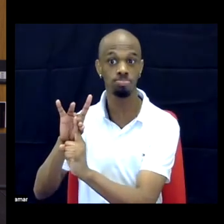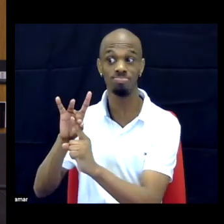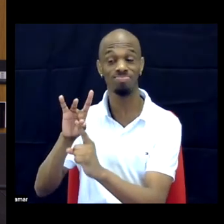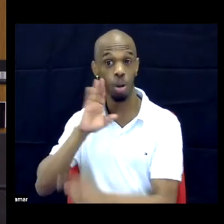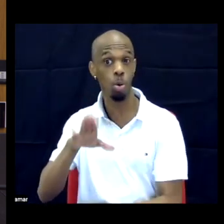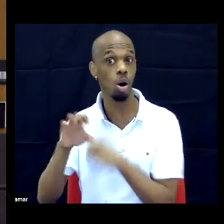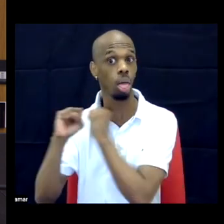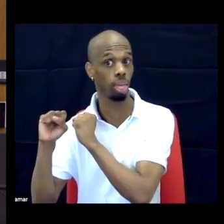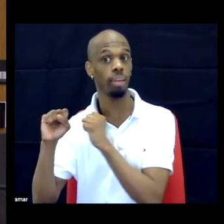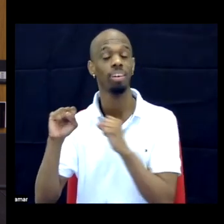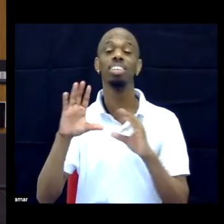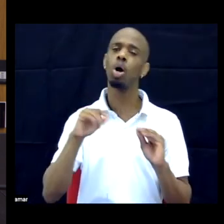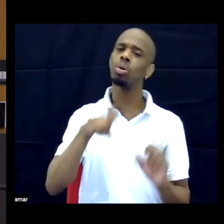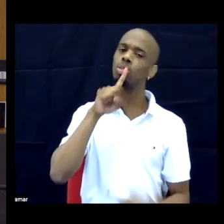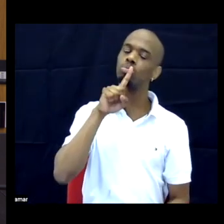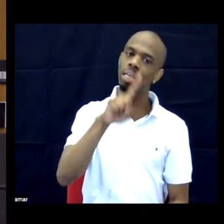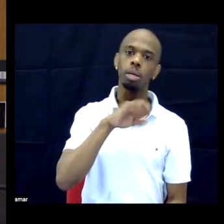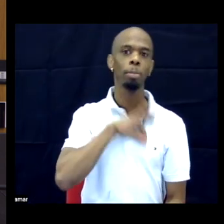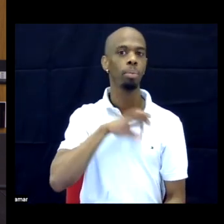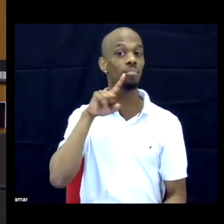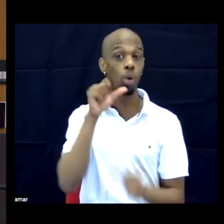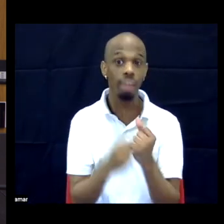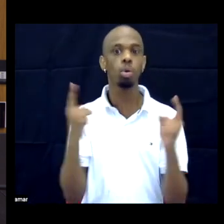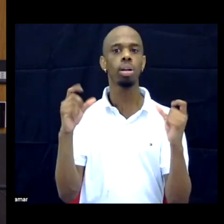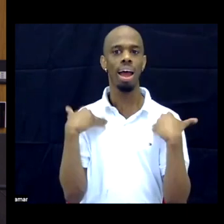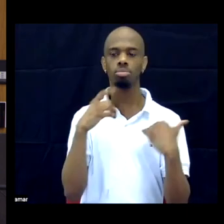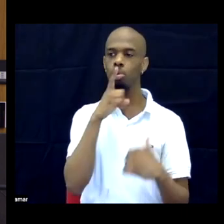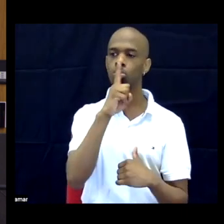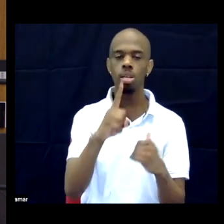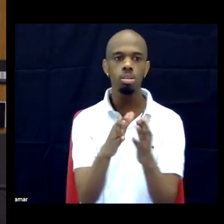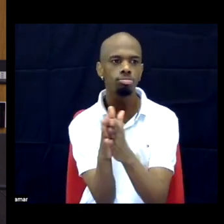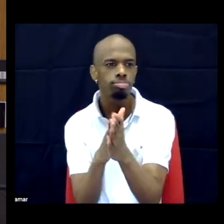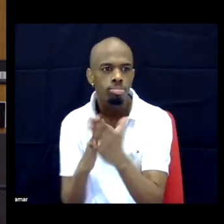you. And so it behooves all of us to have that critical eye and start resisting it, rather